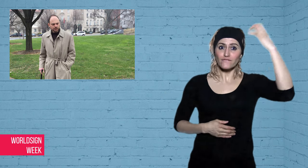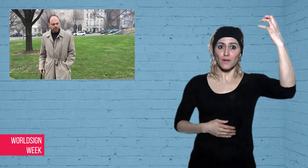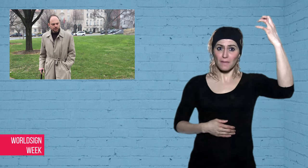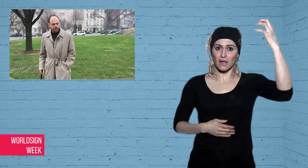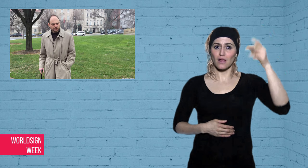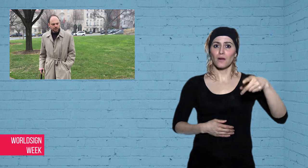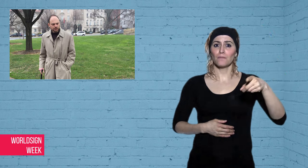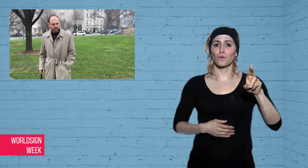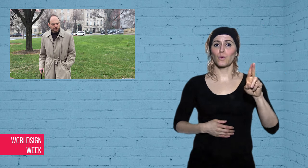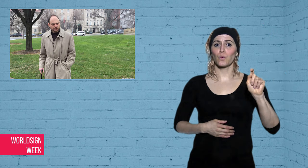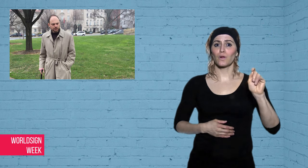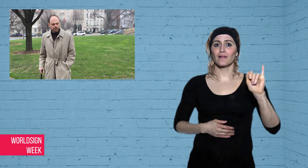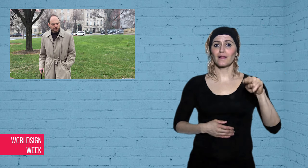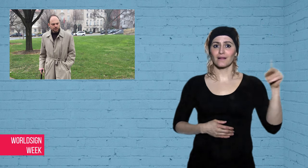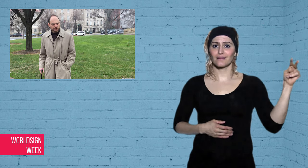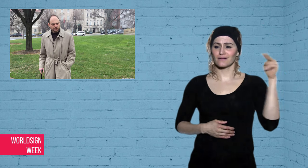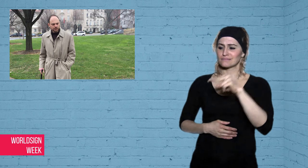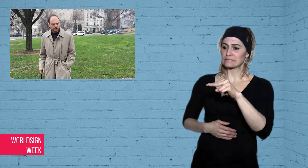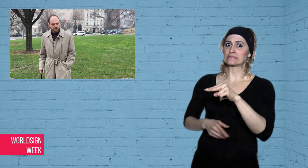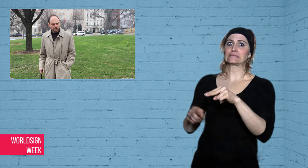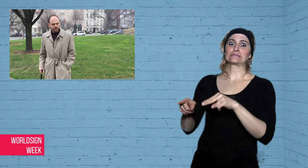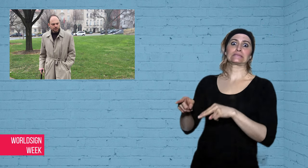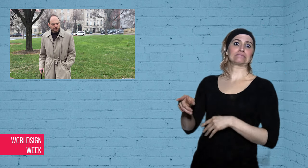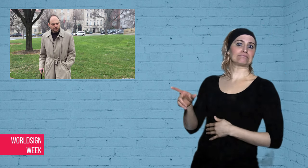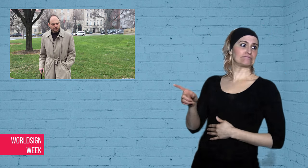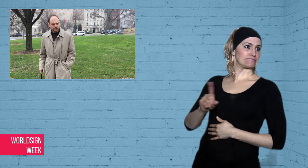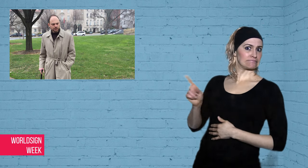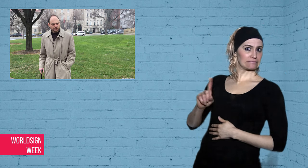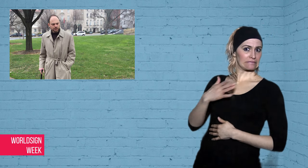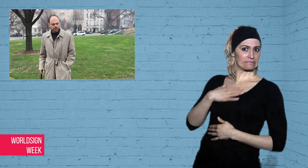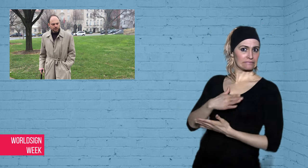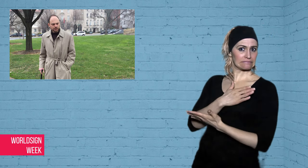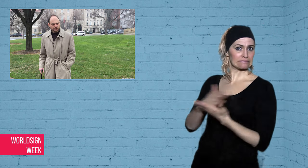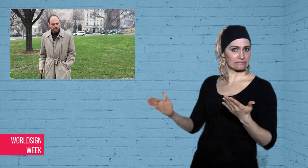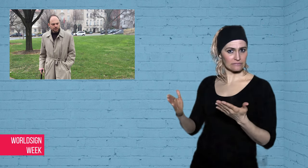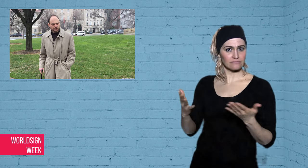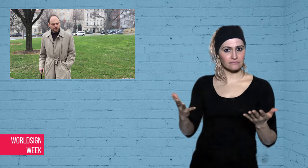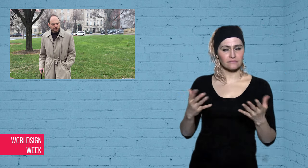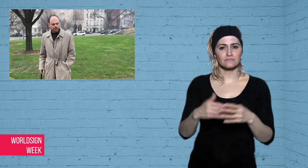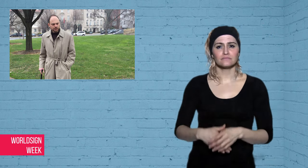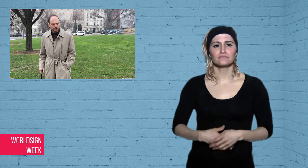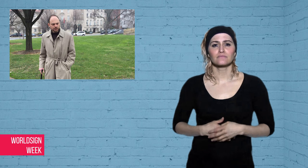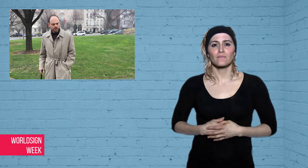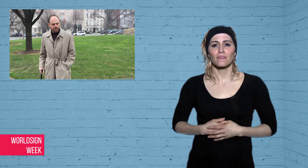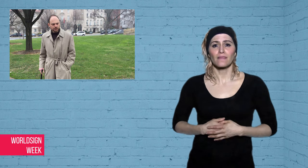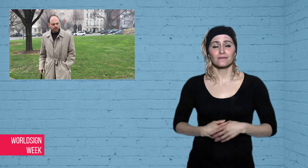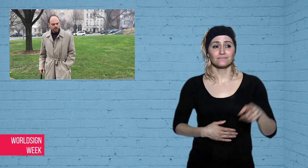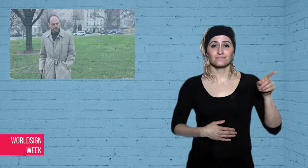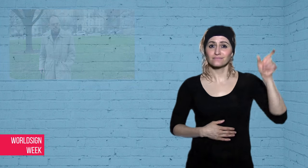Putin, who has ruled since 2000, has